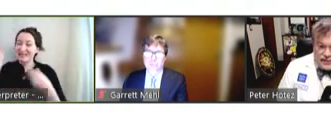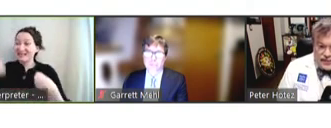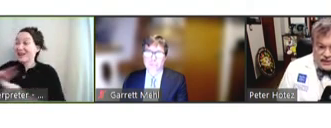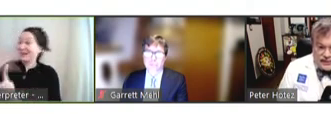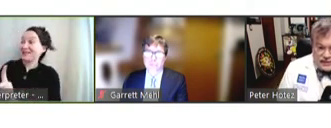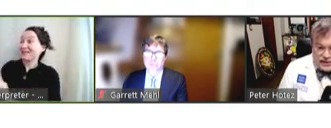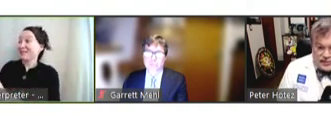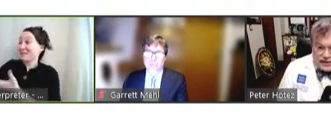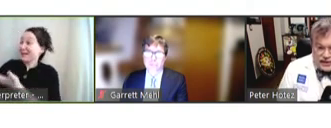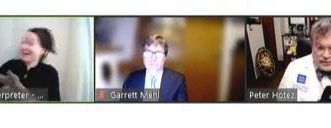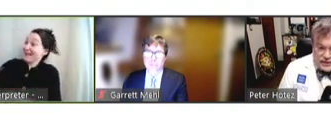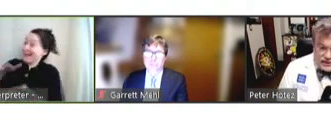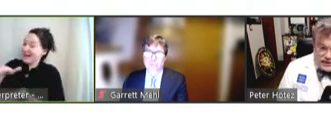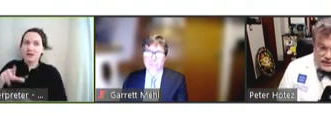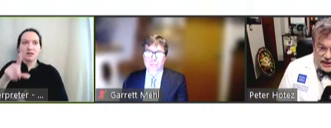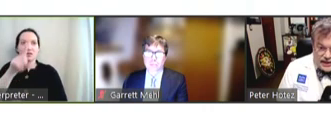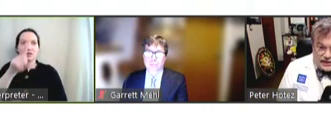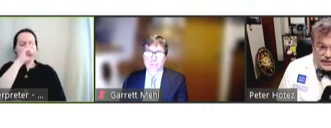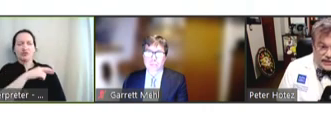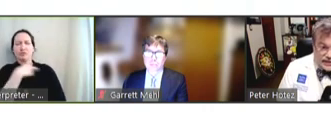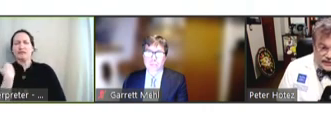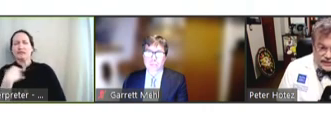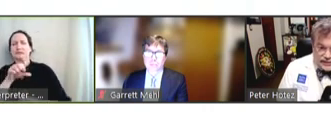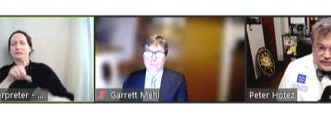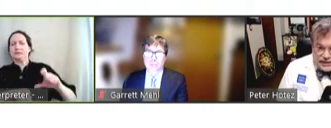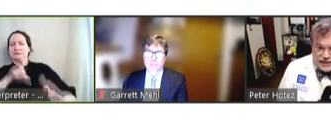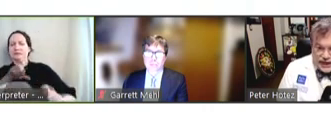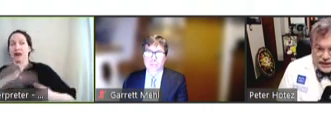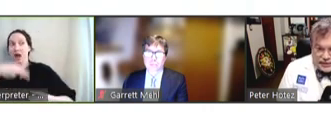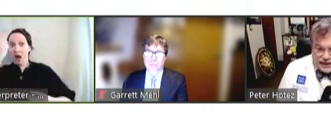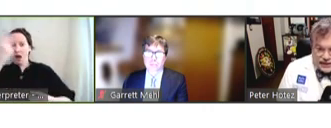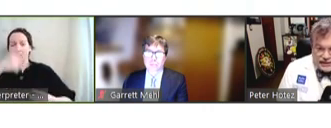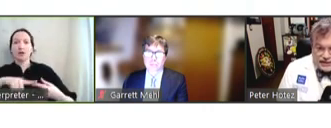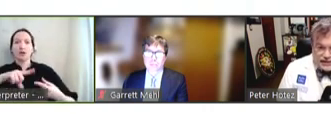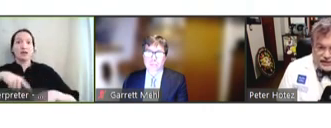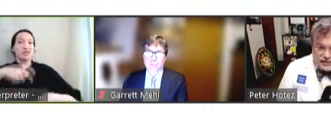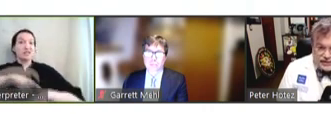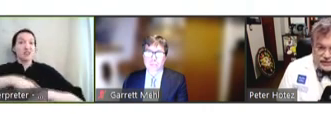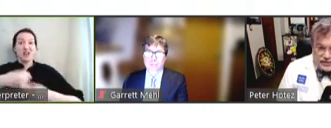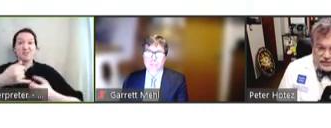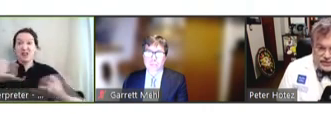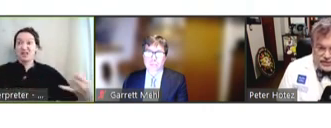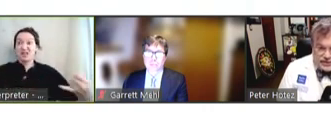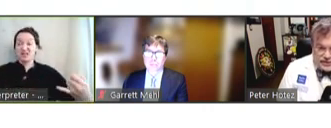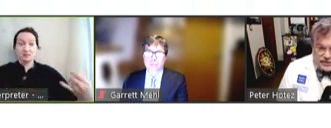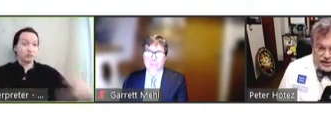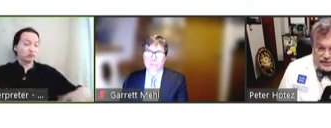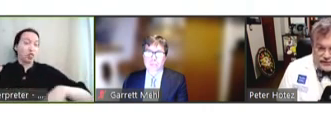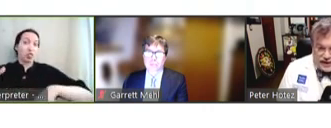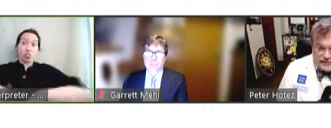Because, if you think about it, the risk is high, the timelines are enormous. You start talking five